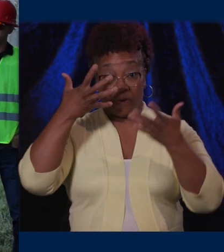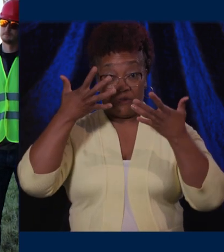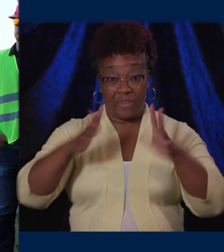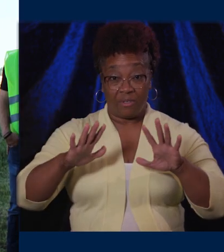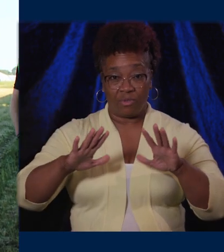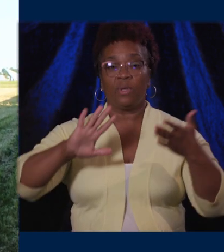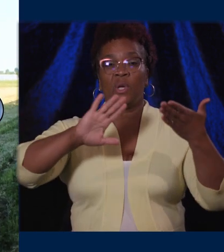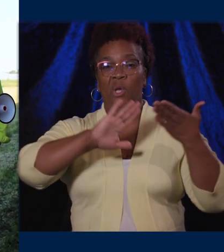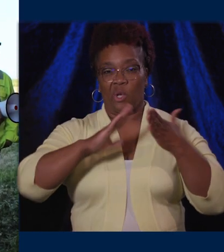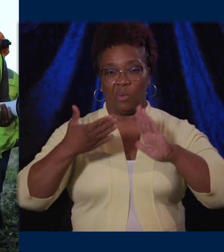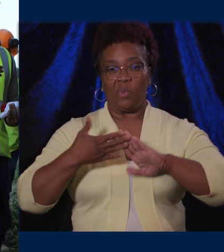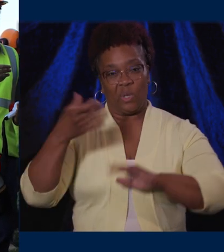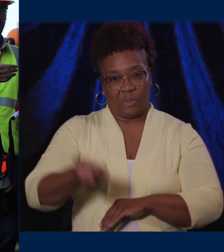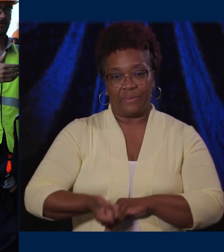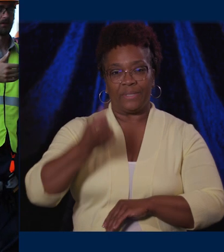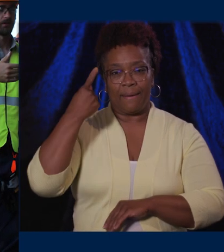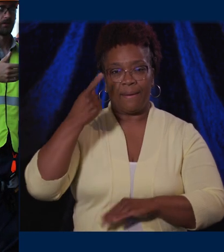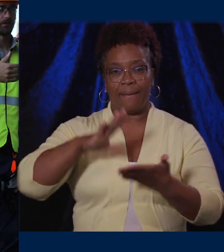public use by communities throughout Michigan.